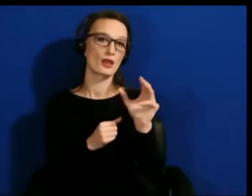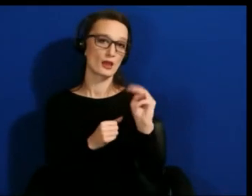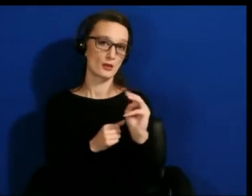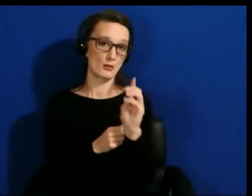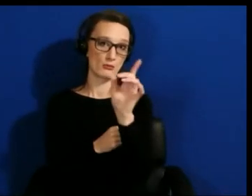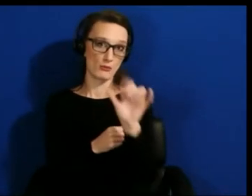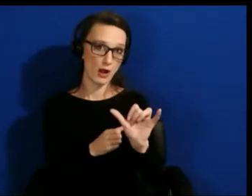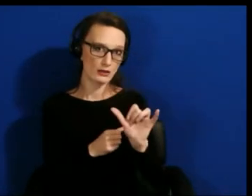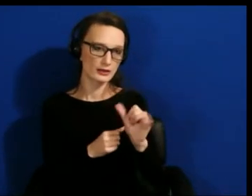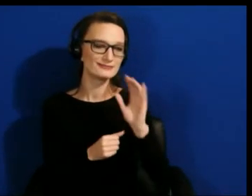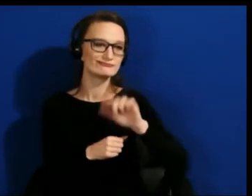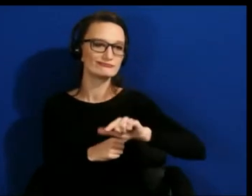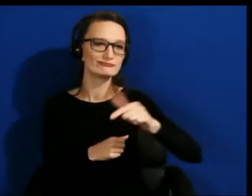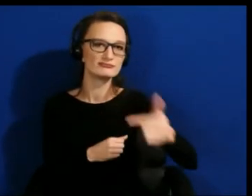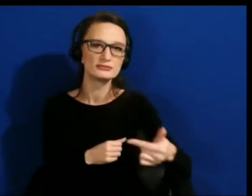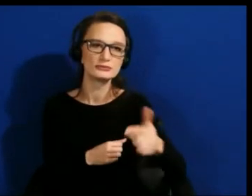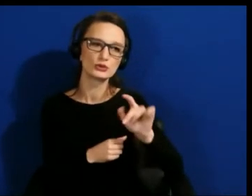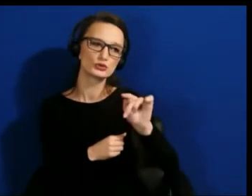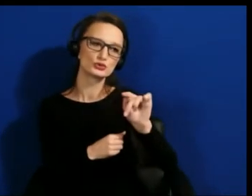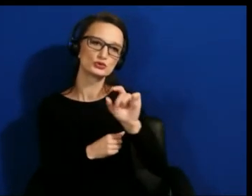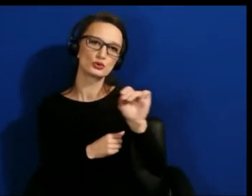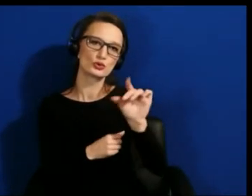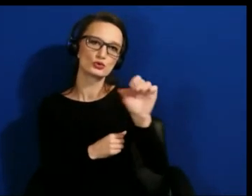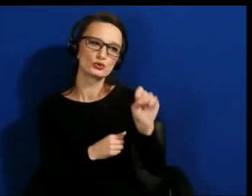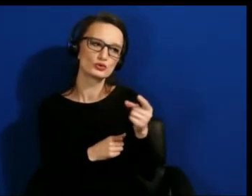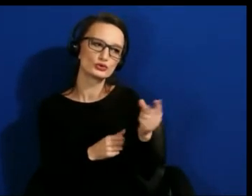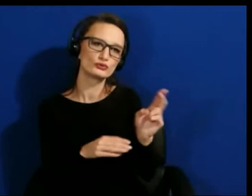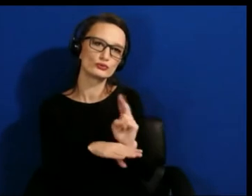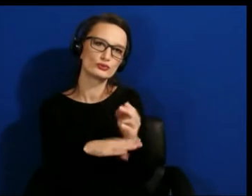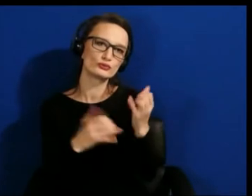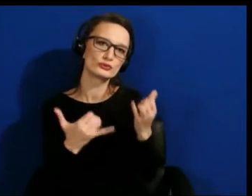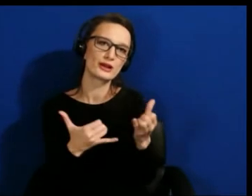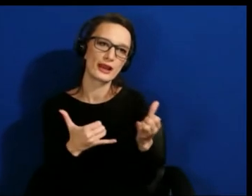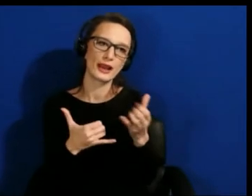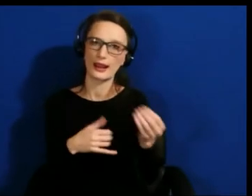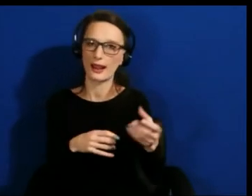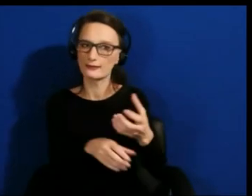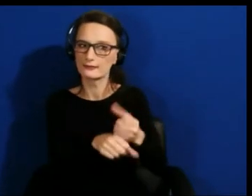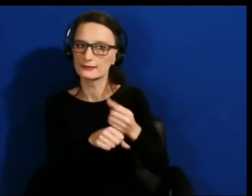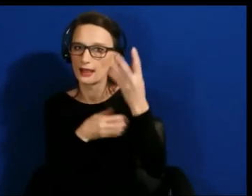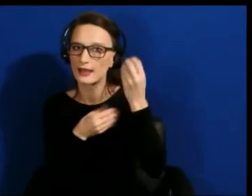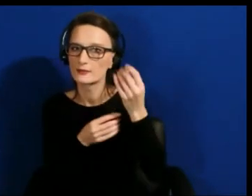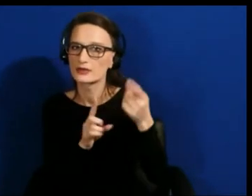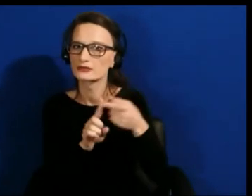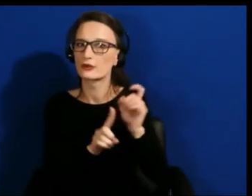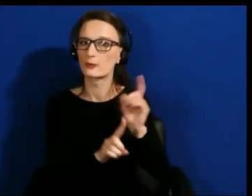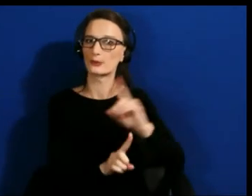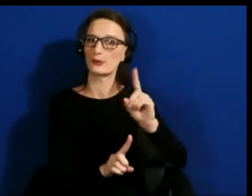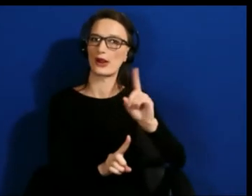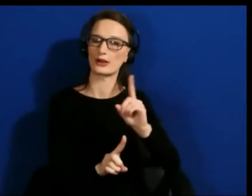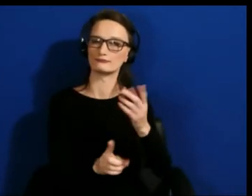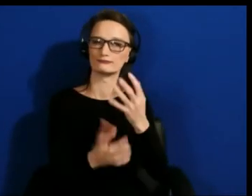Where are you leveraging your knowledge from and what's valuable that you like?